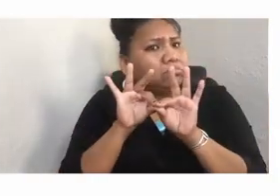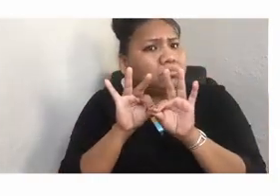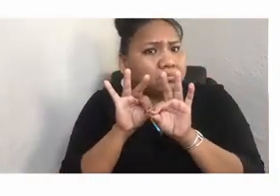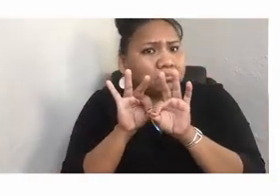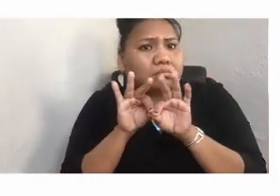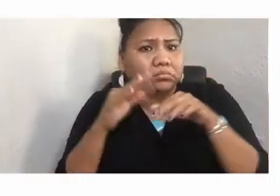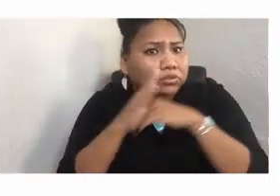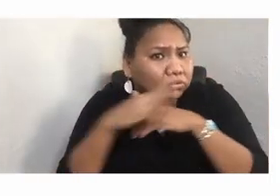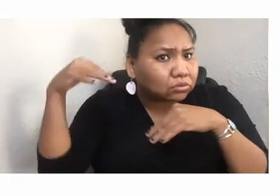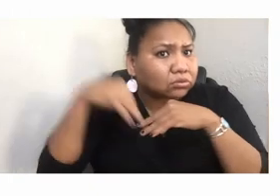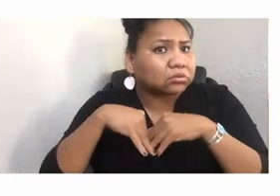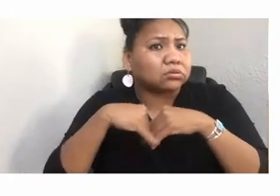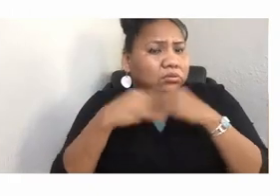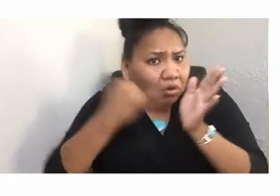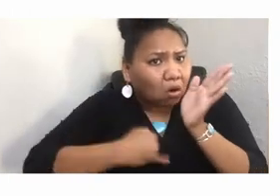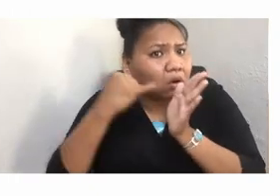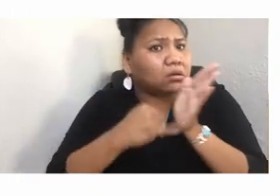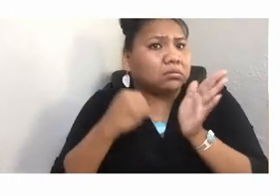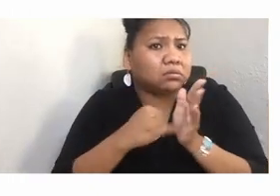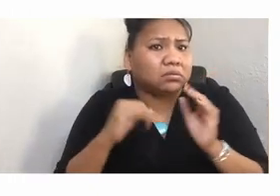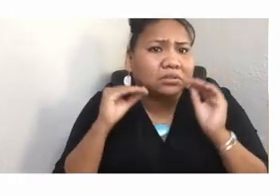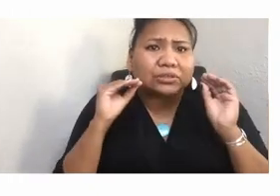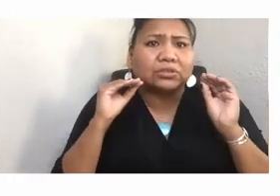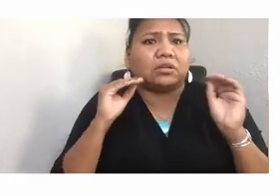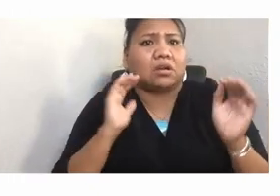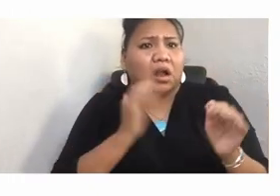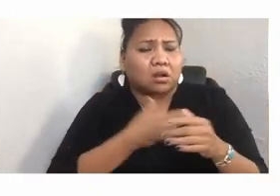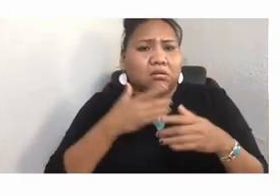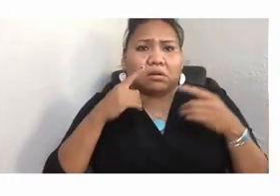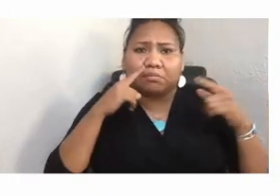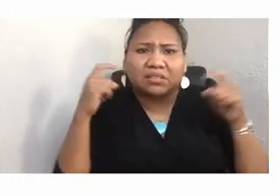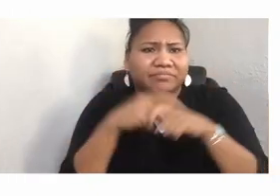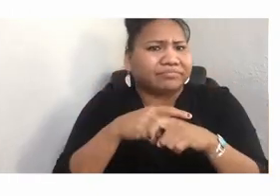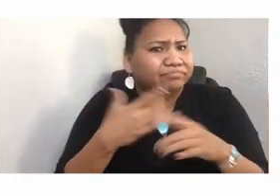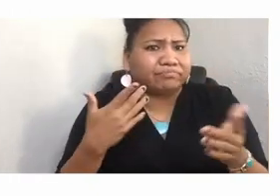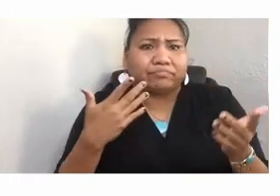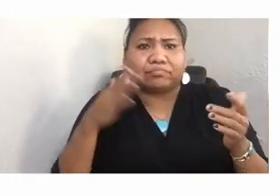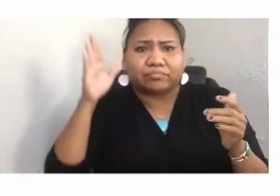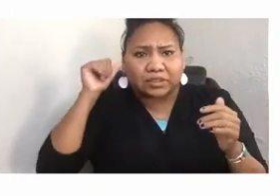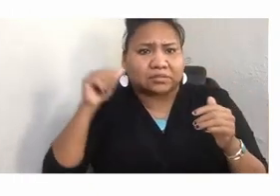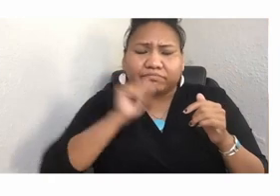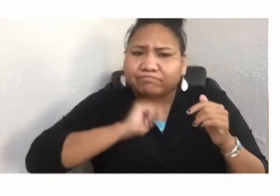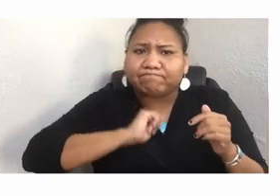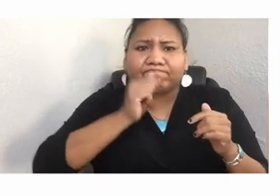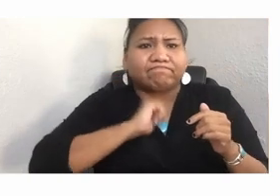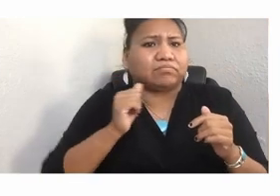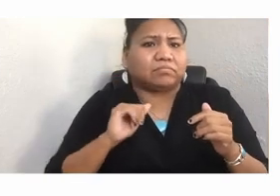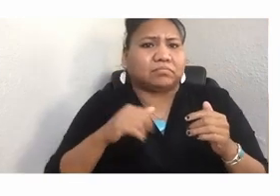to teach about our complexity, our resiliency, and preferably, that were written by indigenous people or, better, by my bloodline.